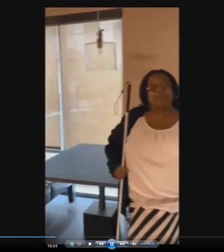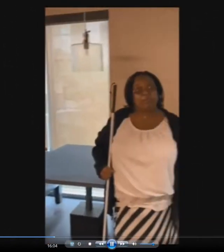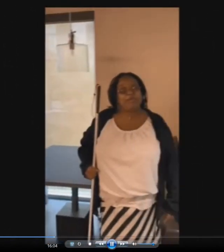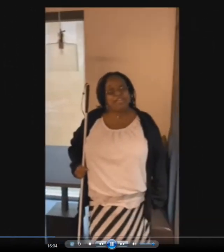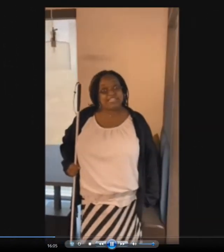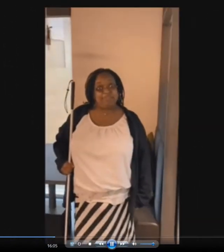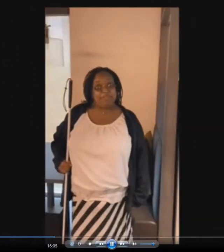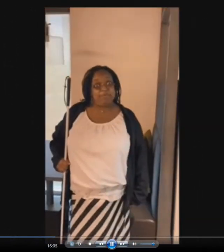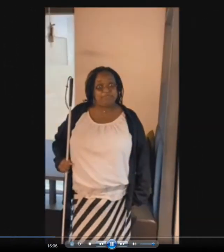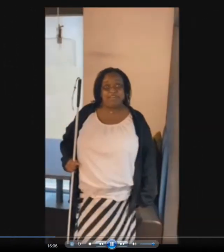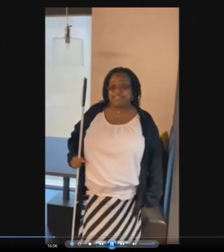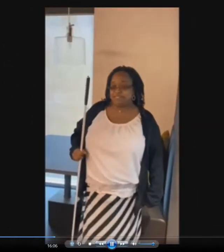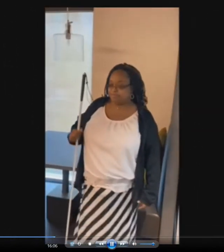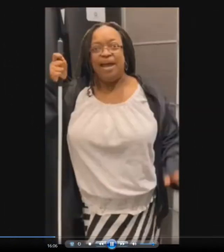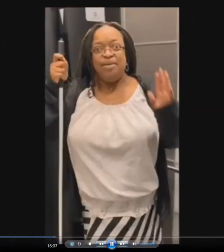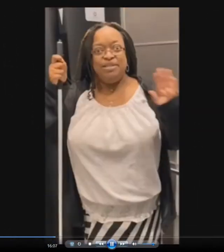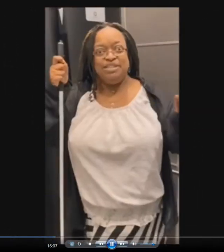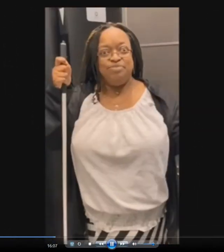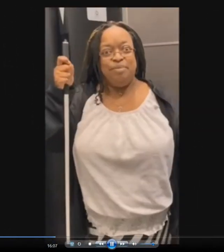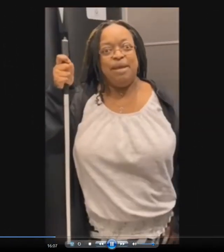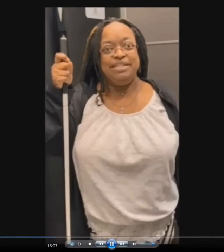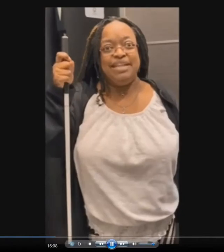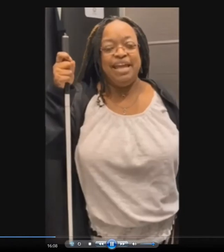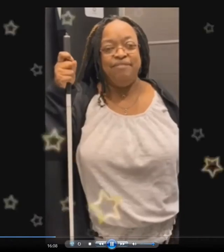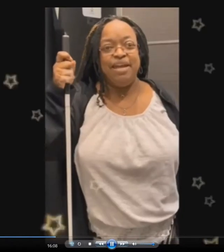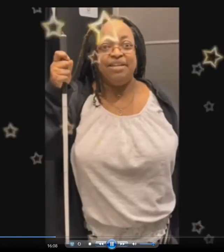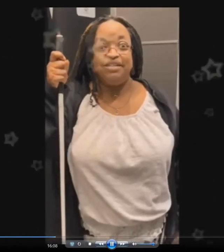Richmond to Arlington for my new jobbing, and now I'm